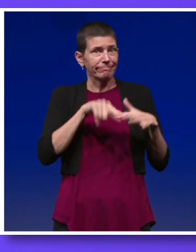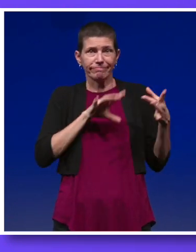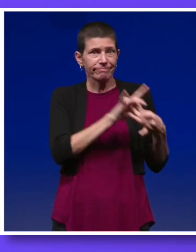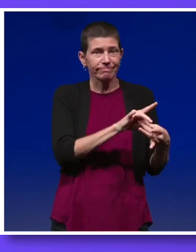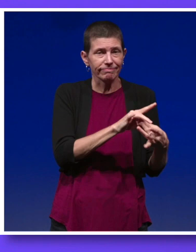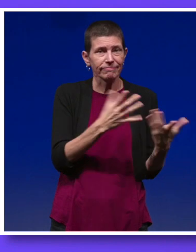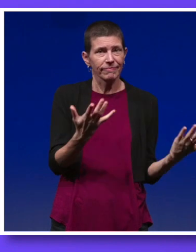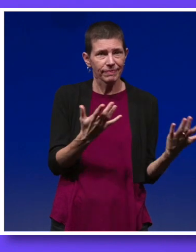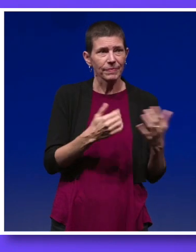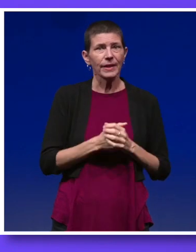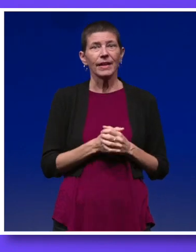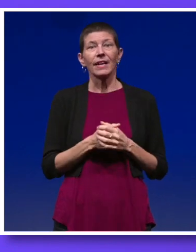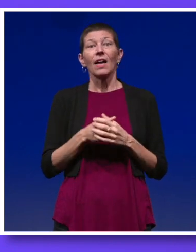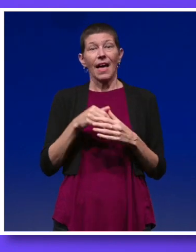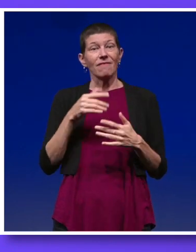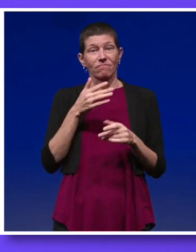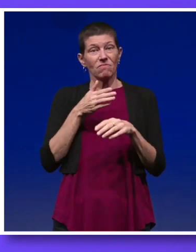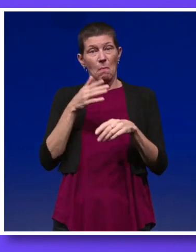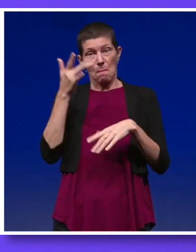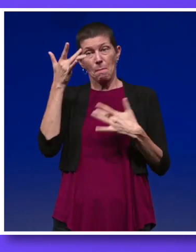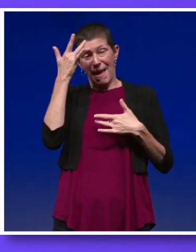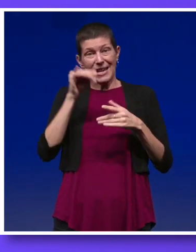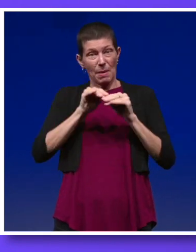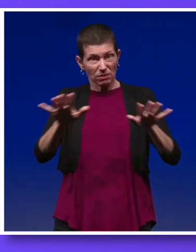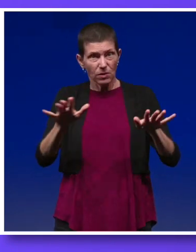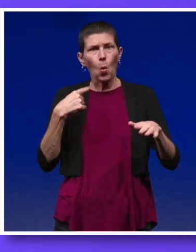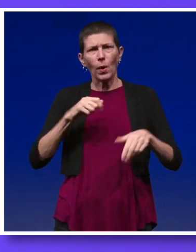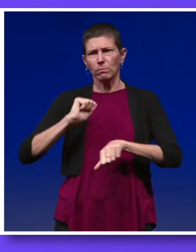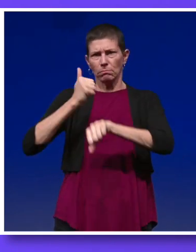In response to the pandemic, we launched our TeleConnect program.